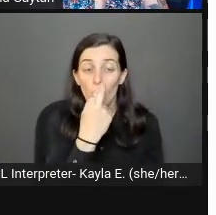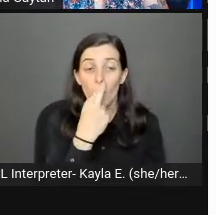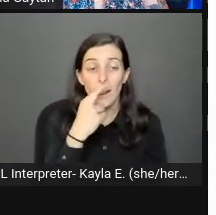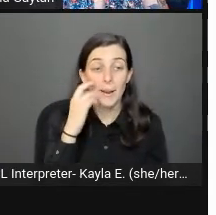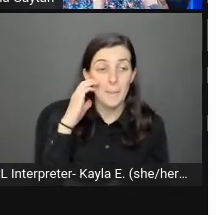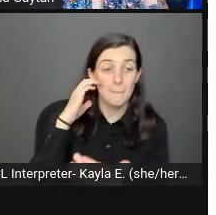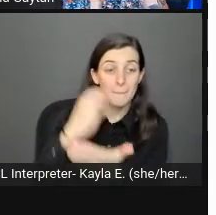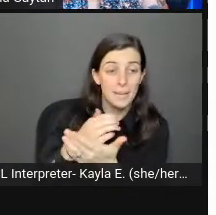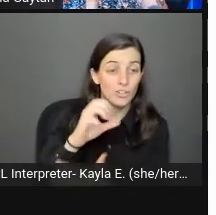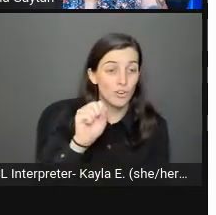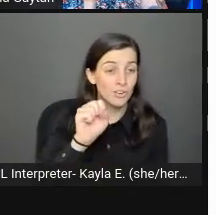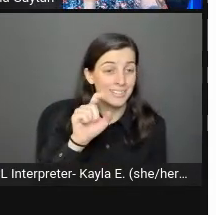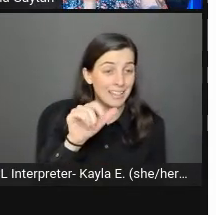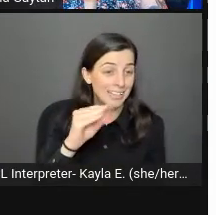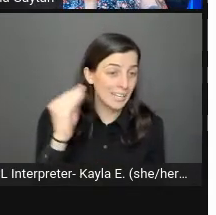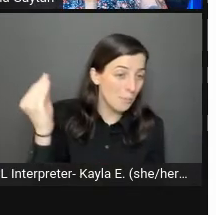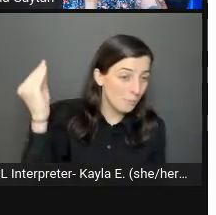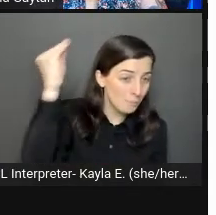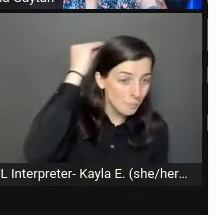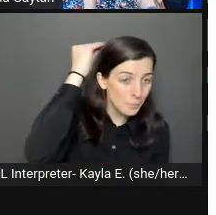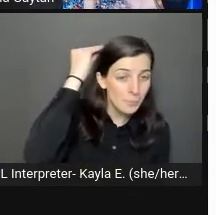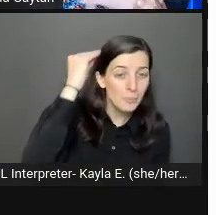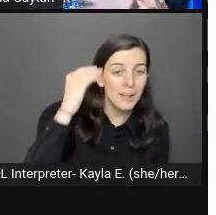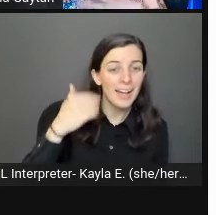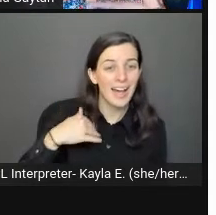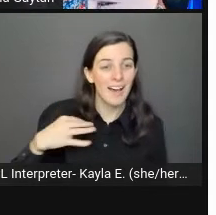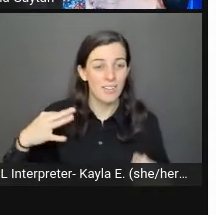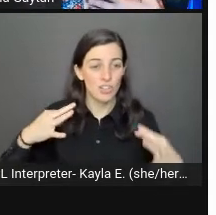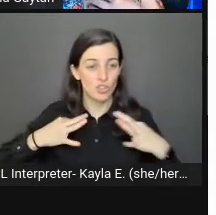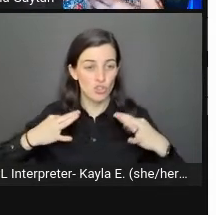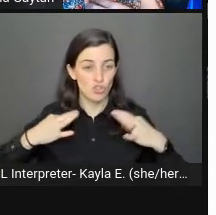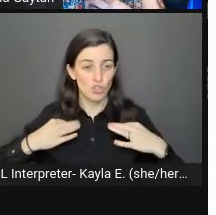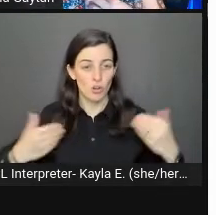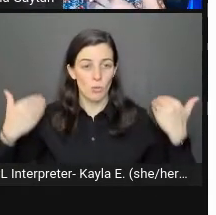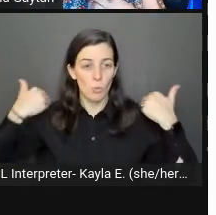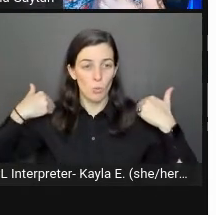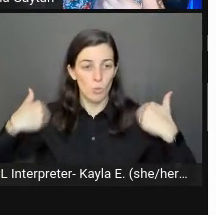He's wearing a blue sleeveless top, and he is got several necklaces around his neck.